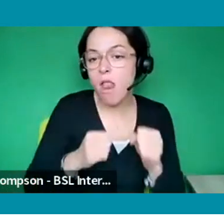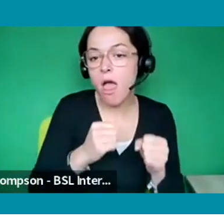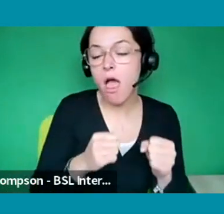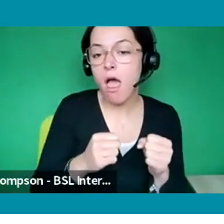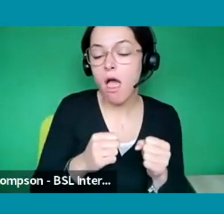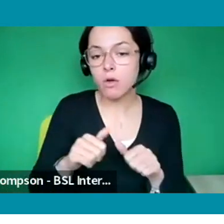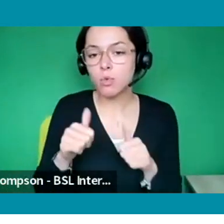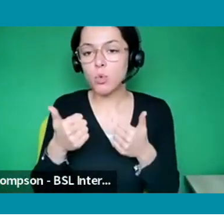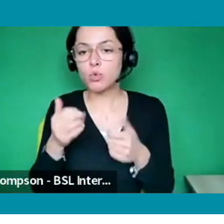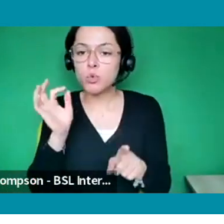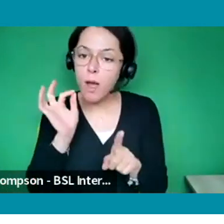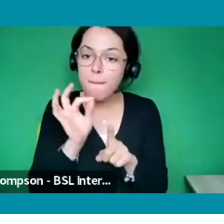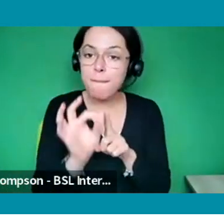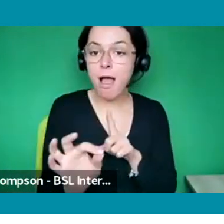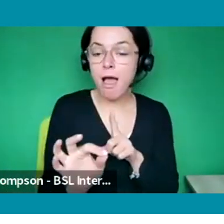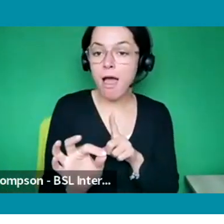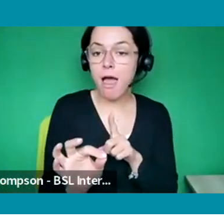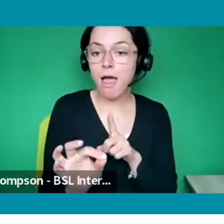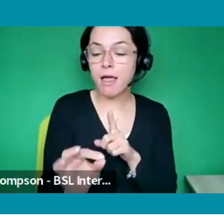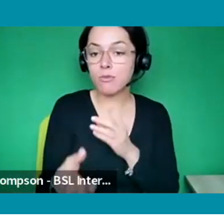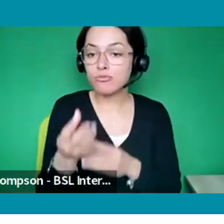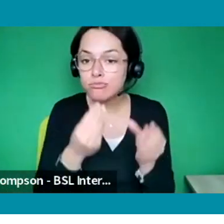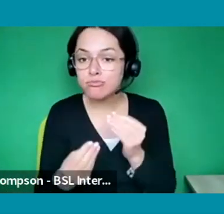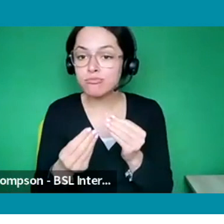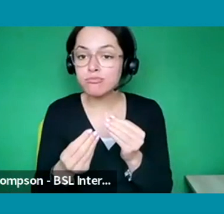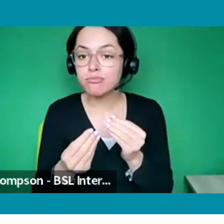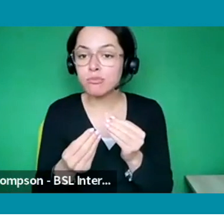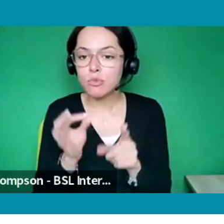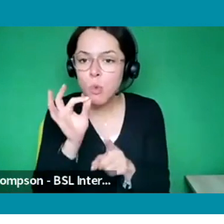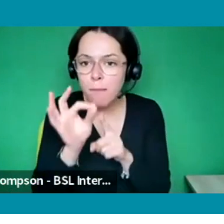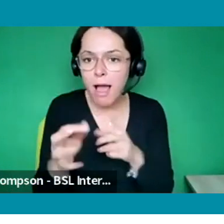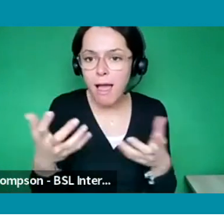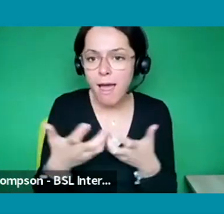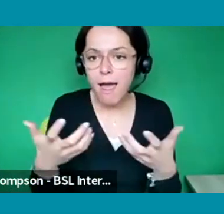in and even just get the experience of applying for a role and just getting your CV out there